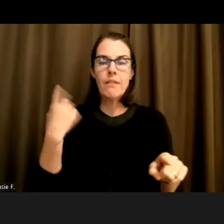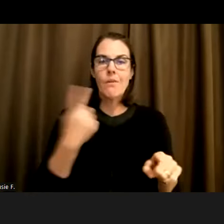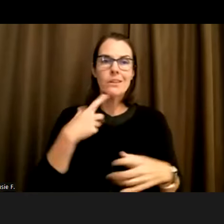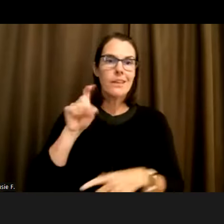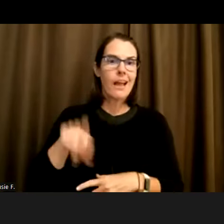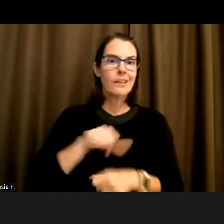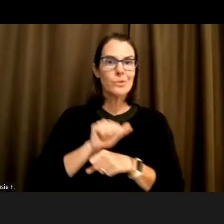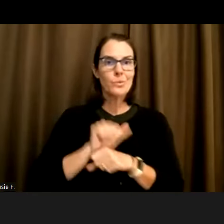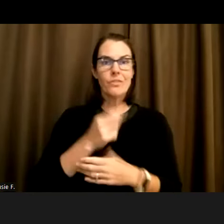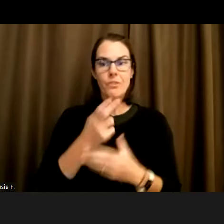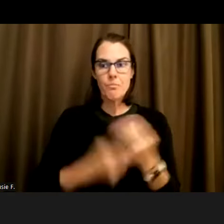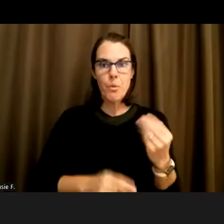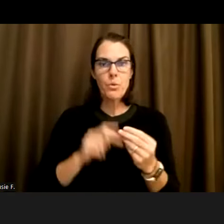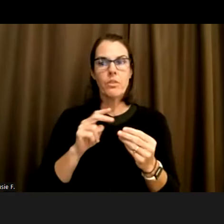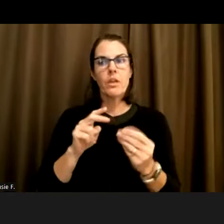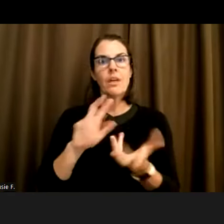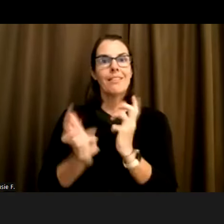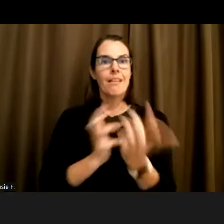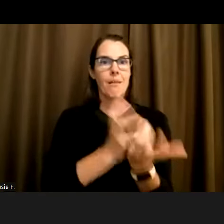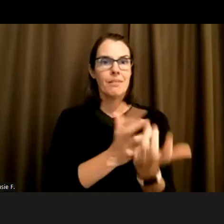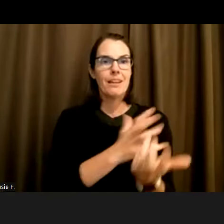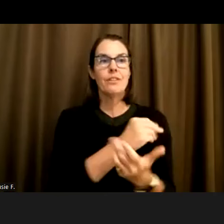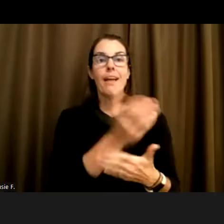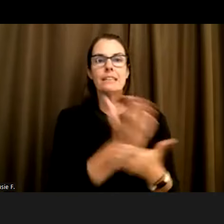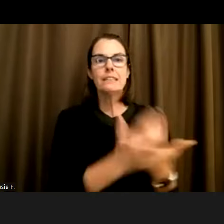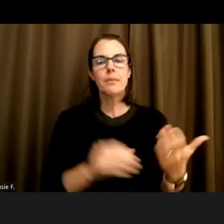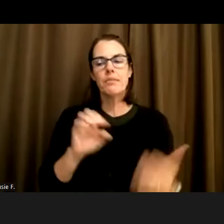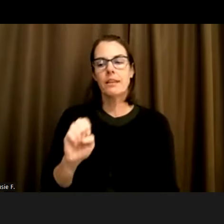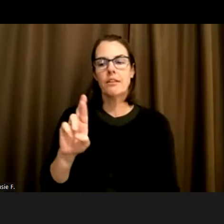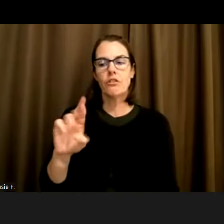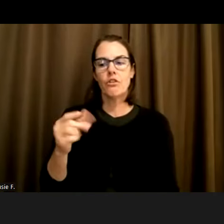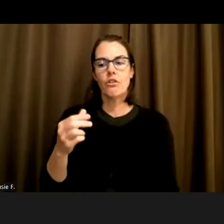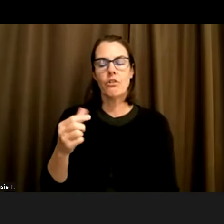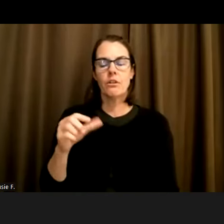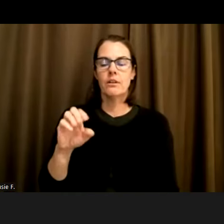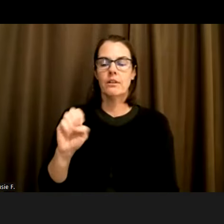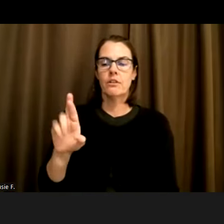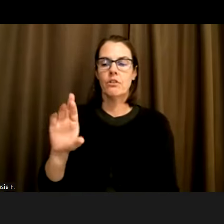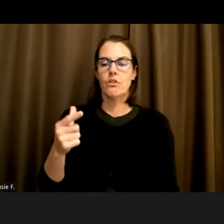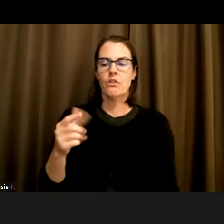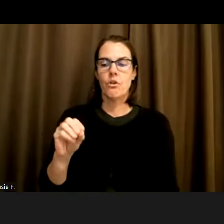for both the accommodations and even some of the ergonomic things and things have been getting better much better over the years.